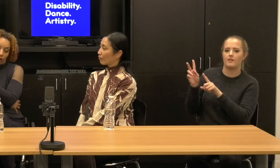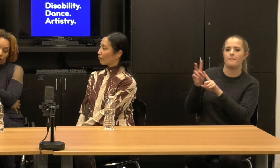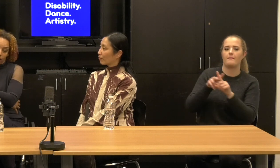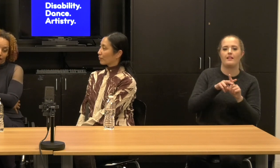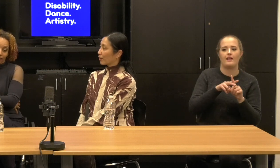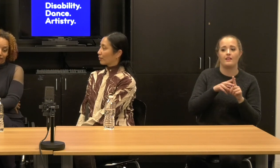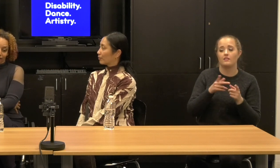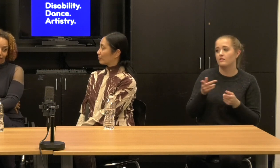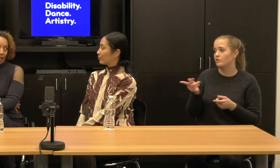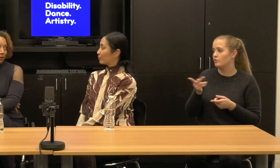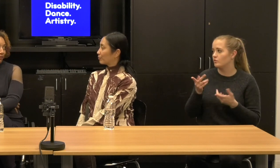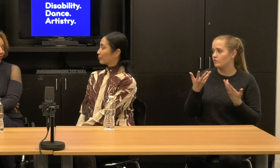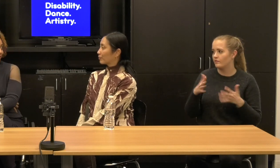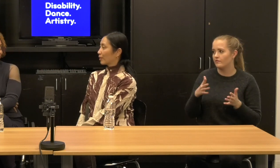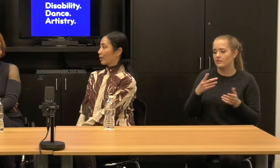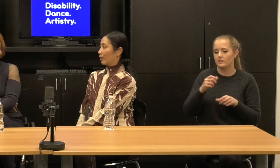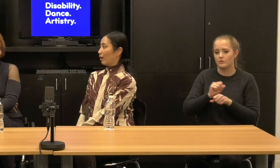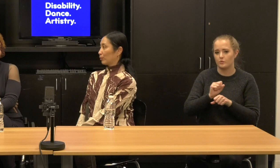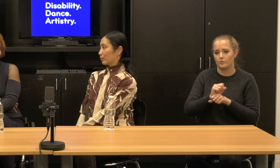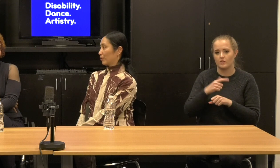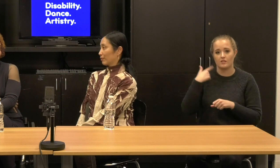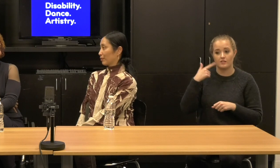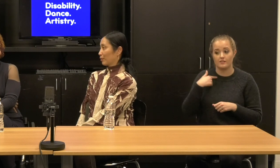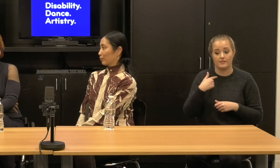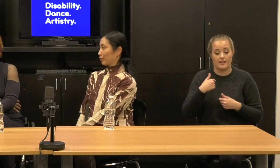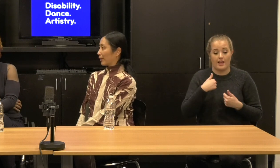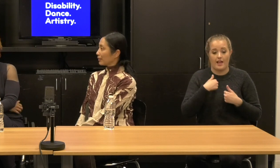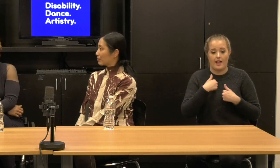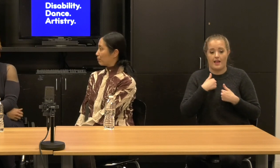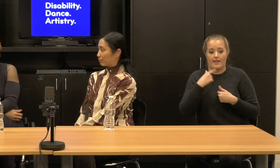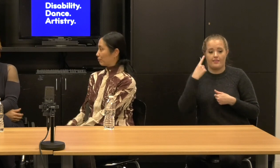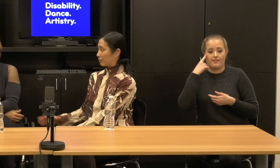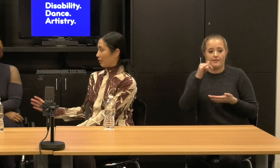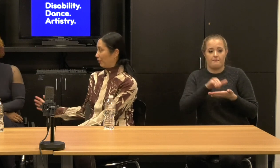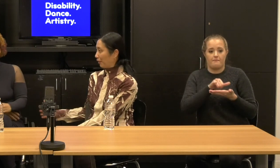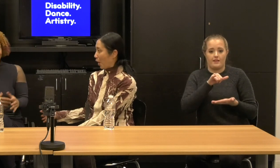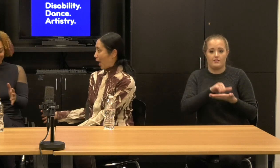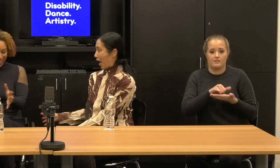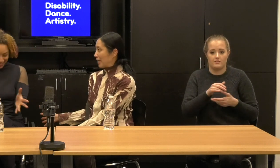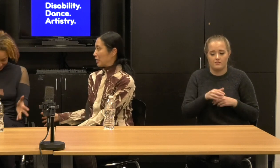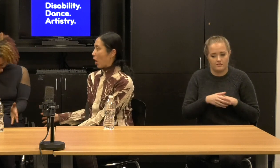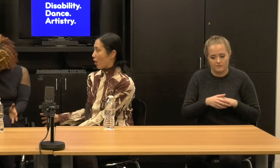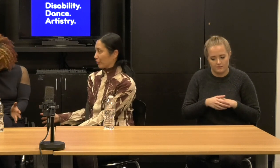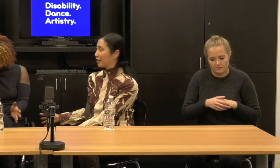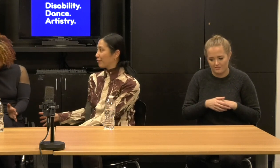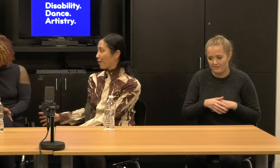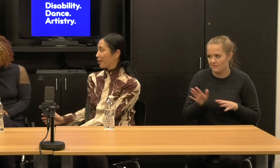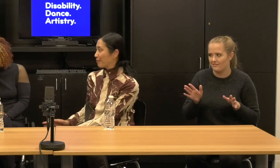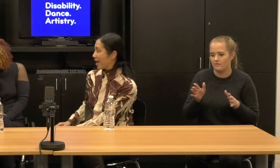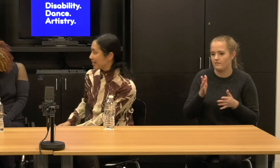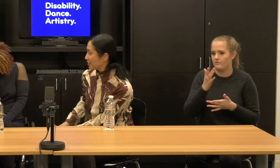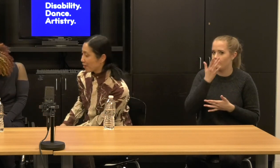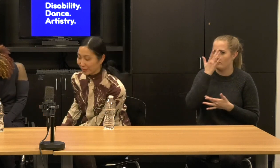Alice: I can't see that being funded. Janet: Oh, forget any art. So yeah.